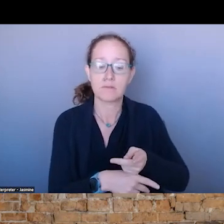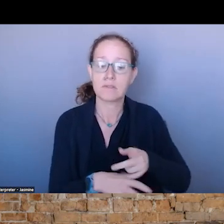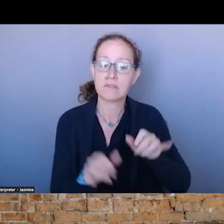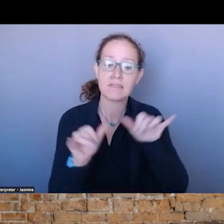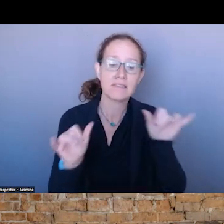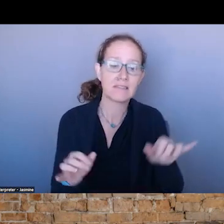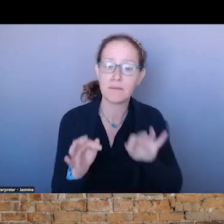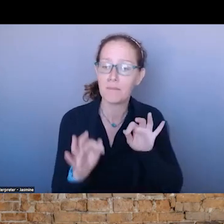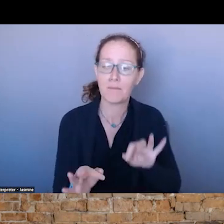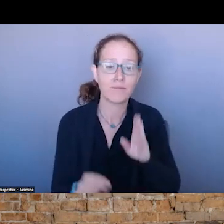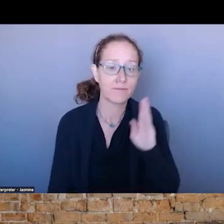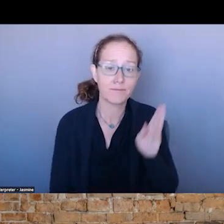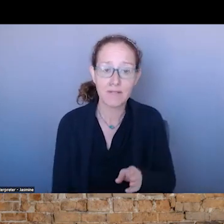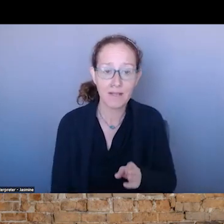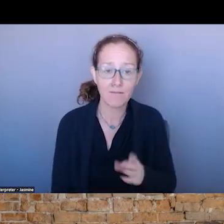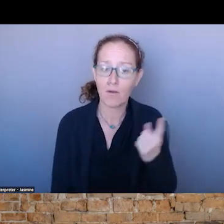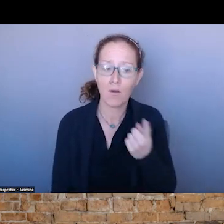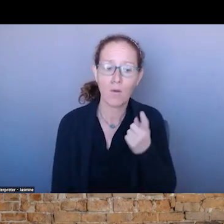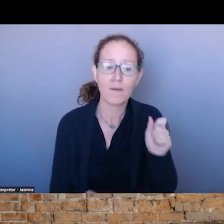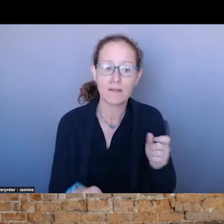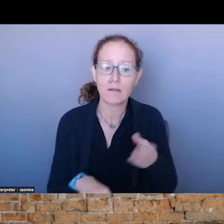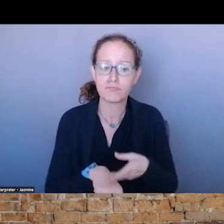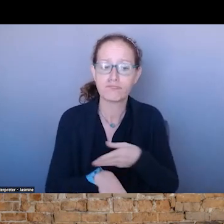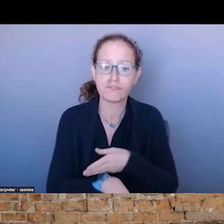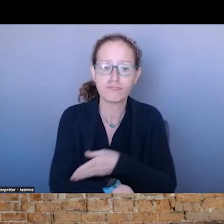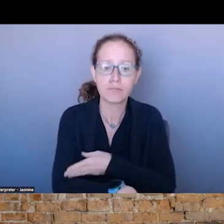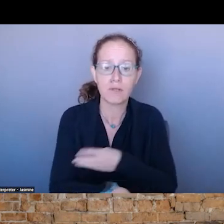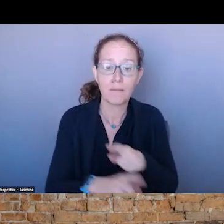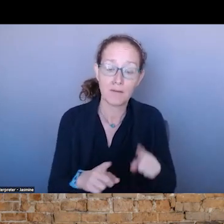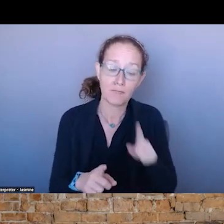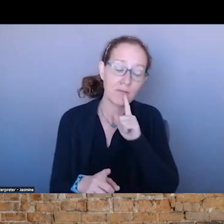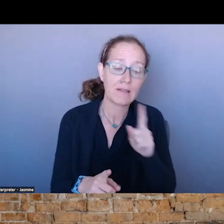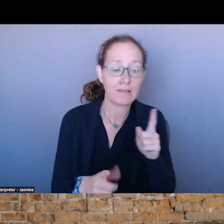OPPORTUNITIES FOR IMPROVEMENT, BUT THIS IS REALLY THE BEST PRACTICE AND